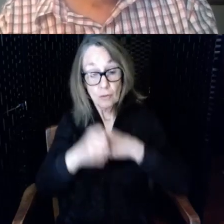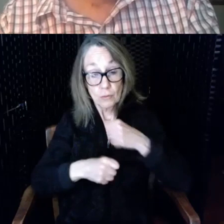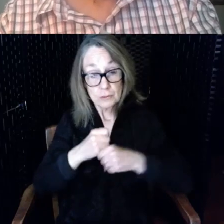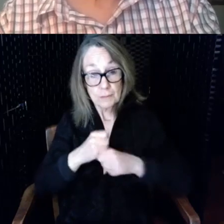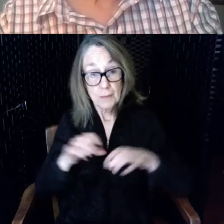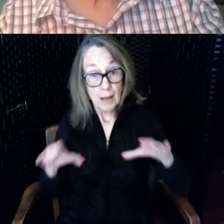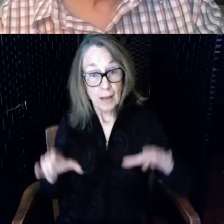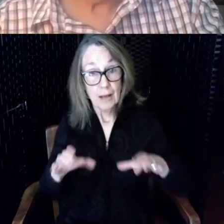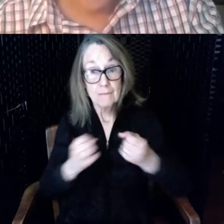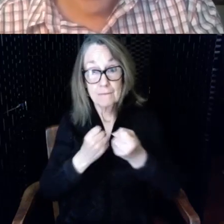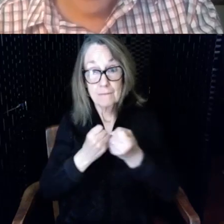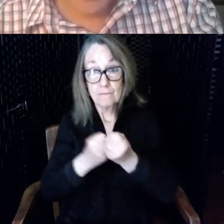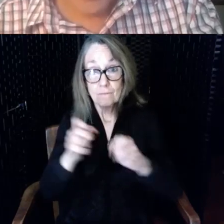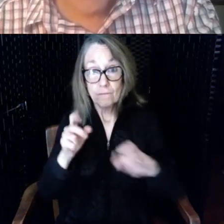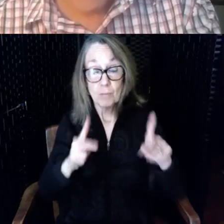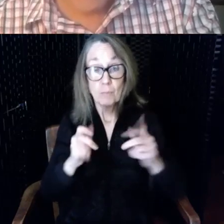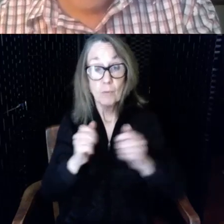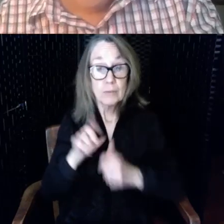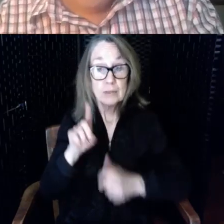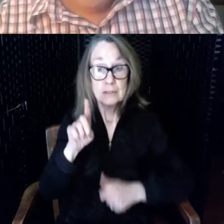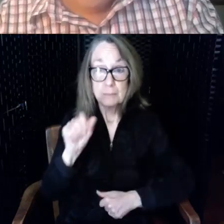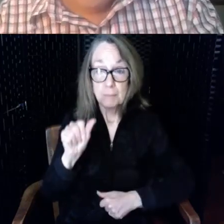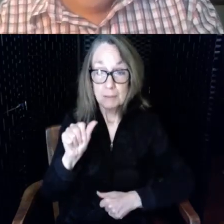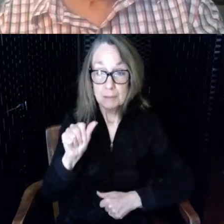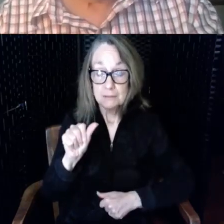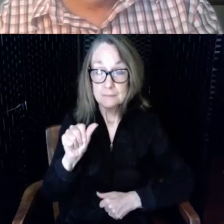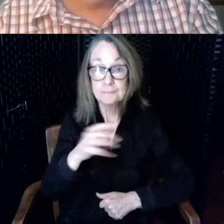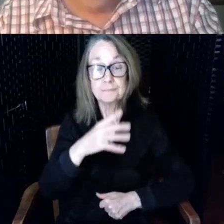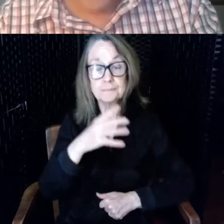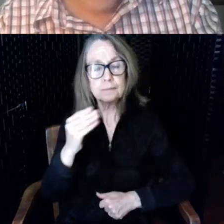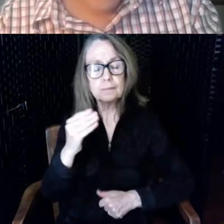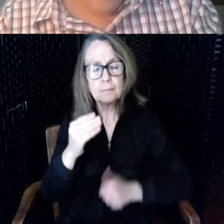for people with disabilities and mainly hearing loss